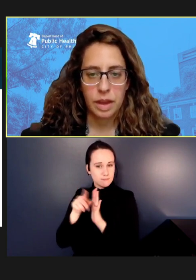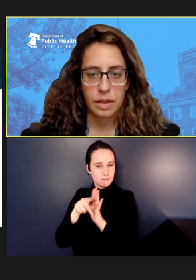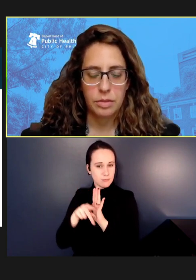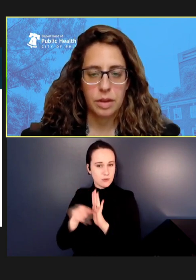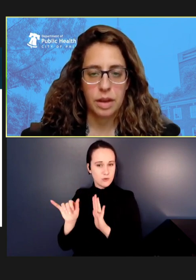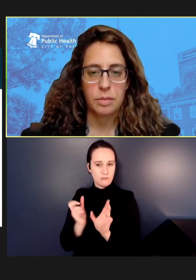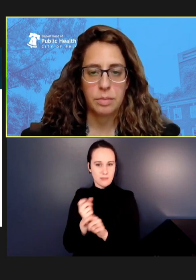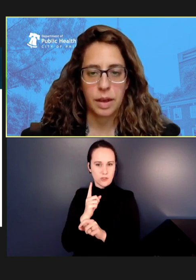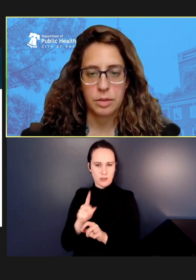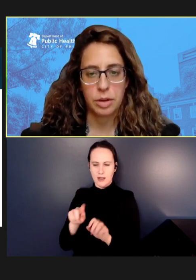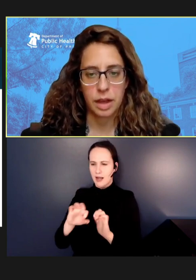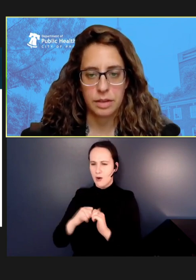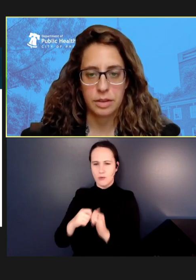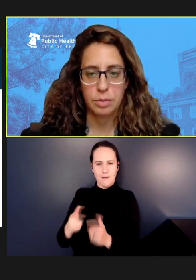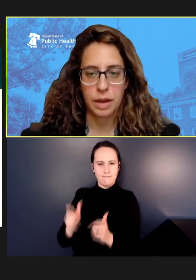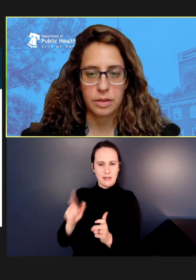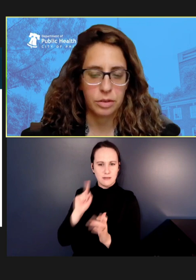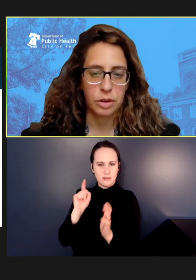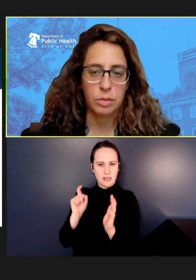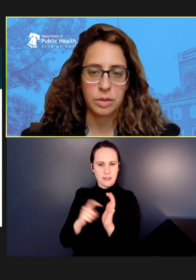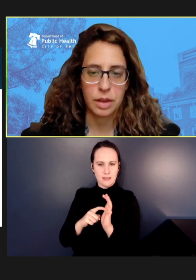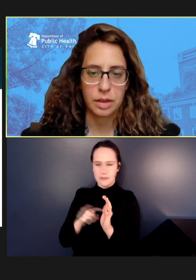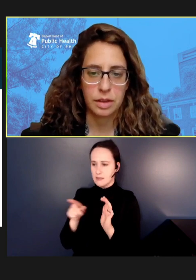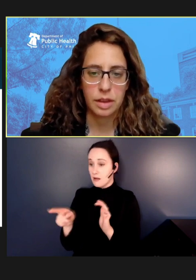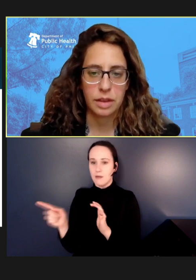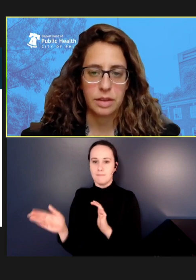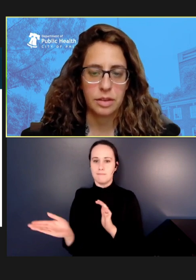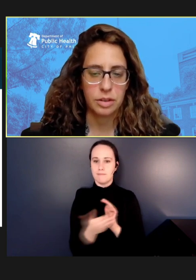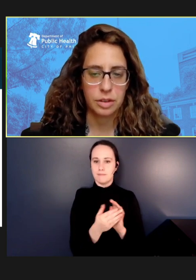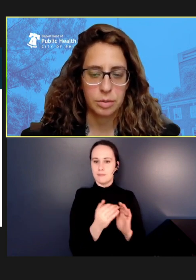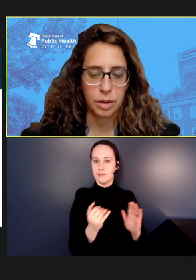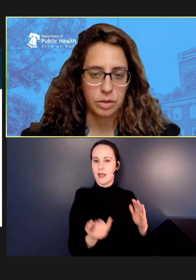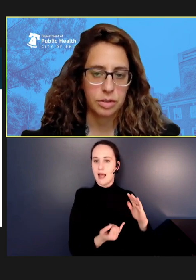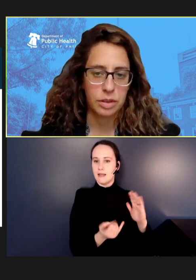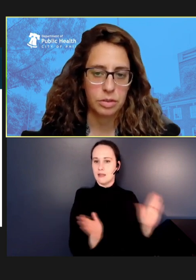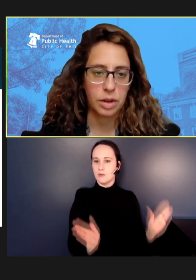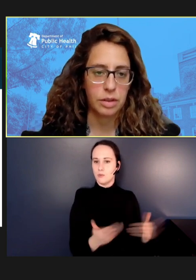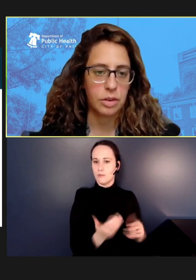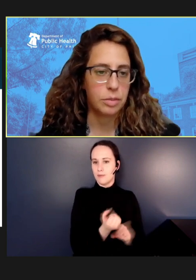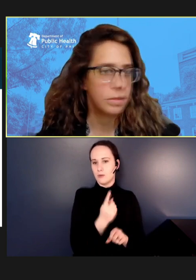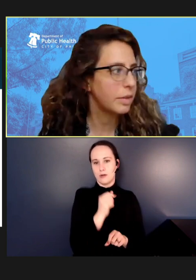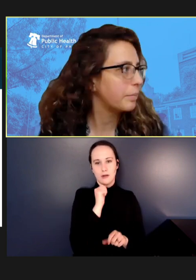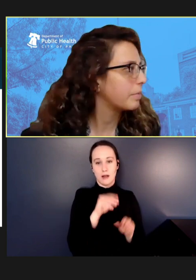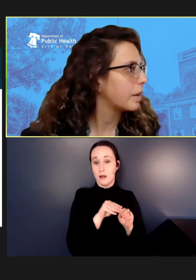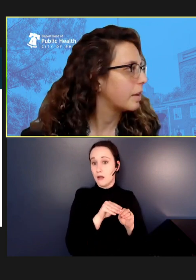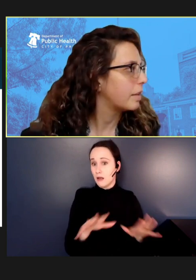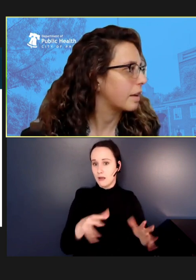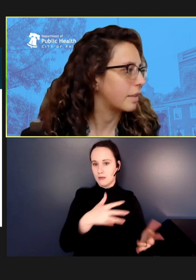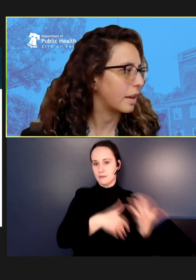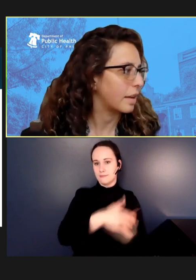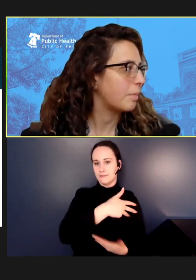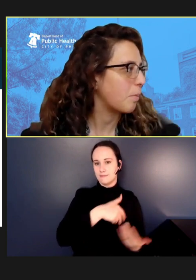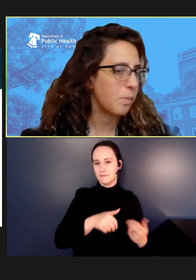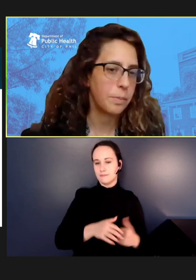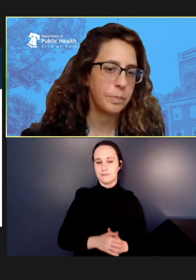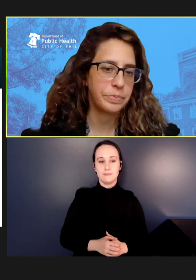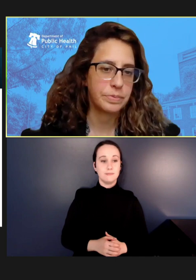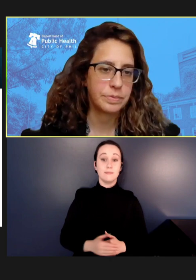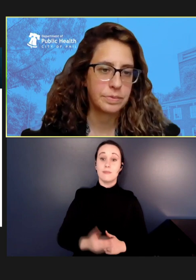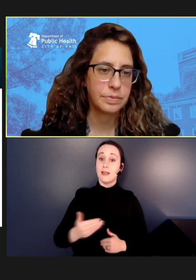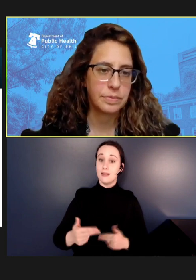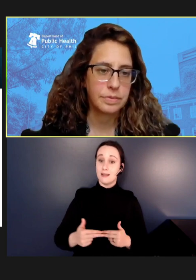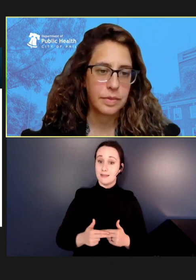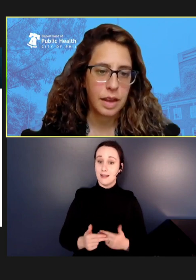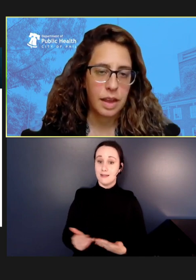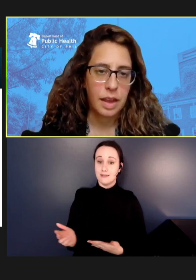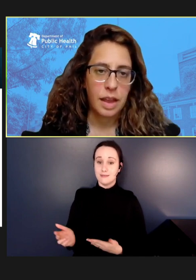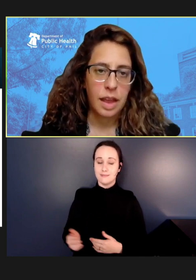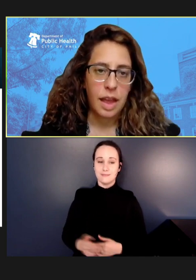get possible cases back to rooms and decrease exposures in those waiting rooms. Next slide.